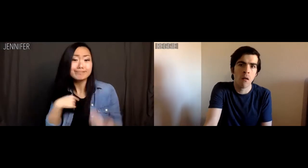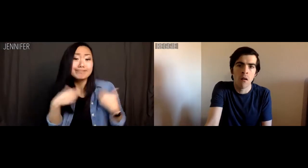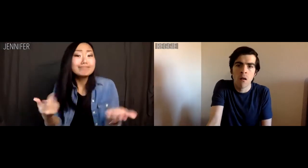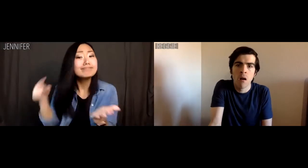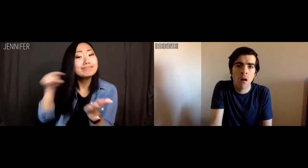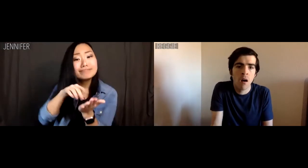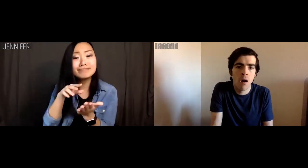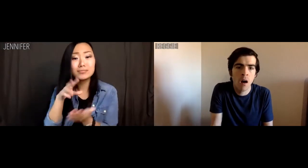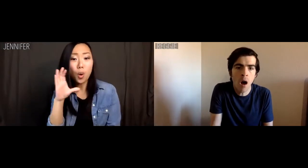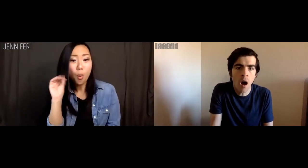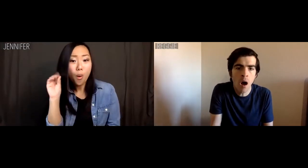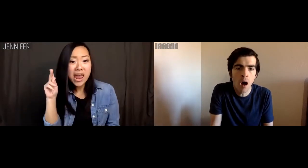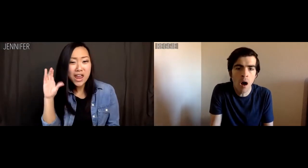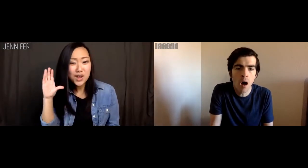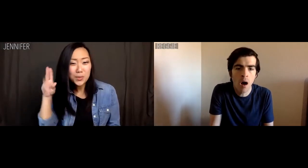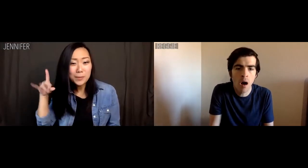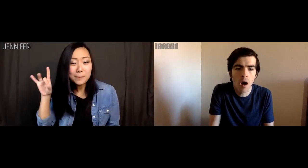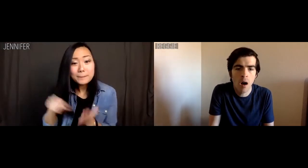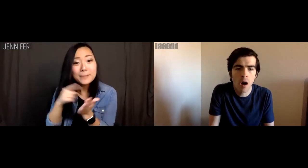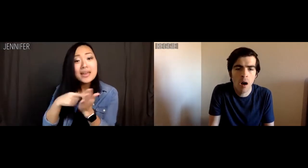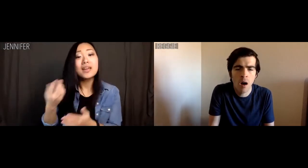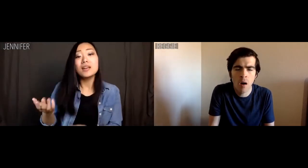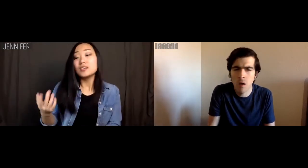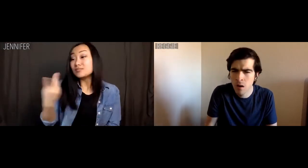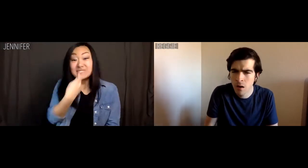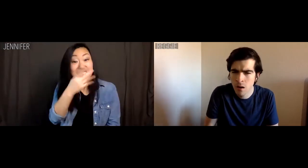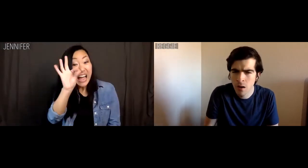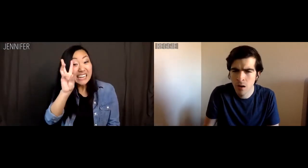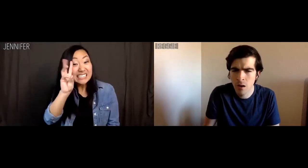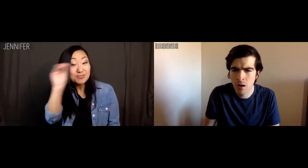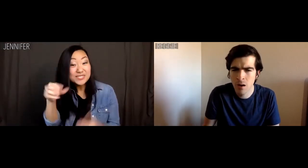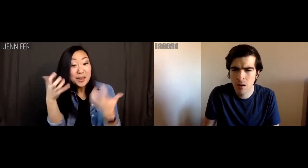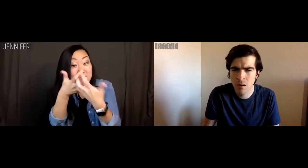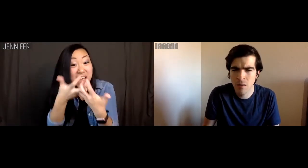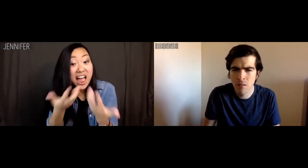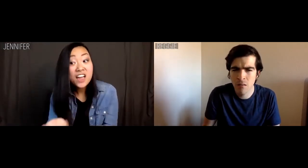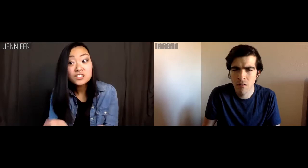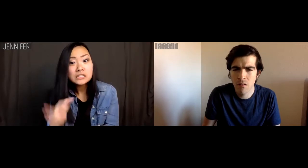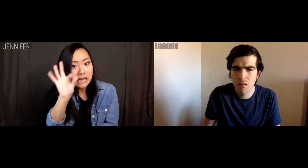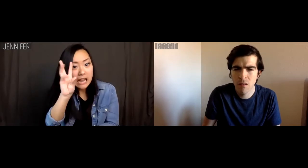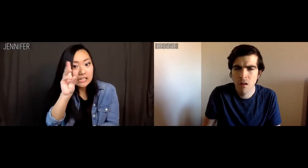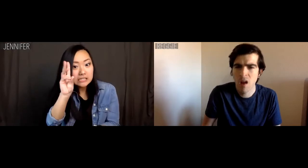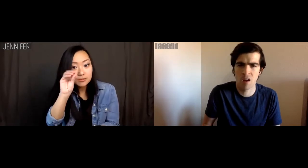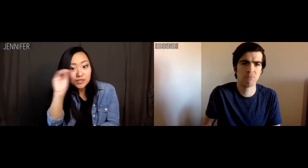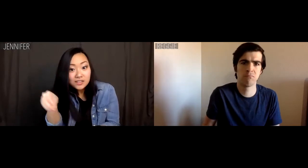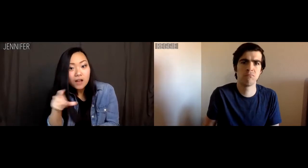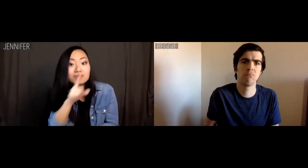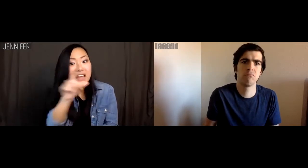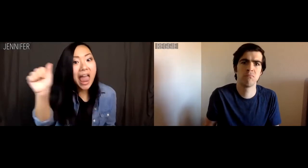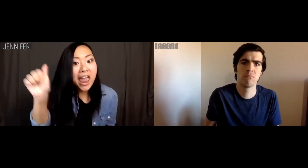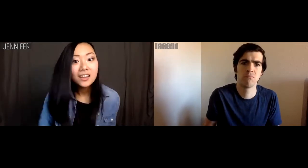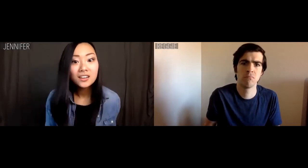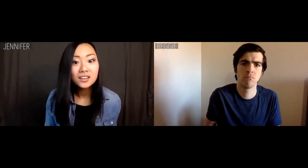so I got on OK Cupid and we were 96 percent match. 96 percent is an A!